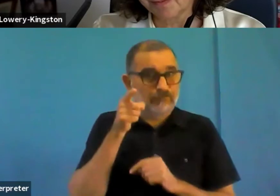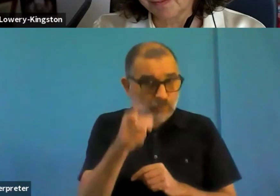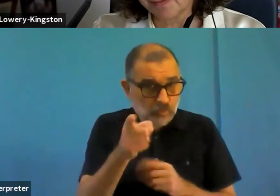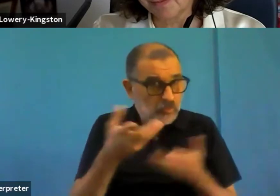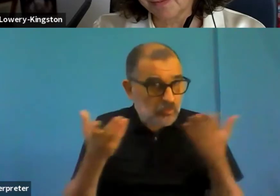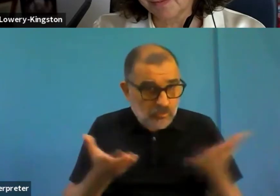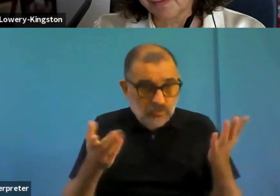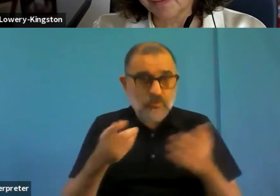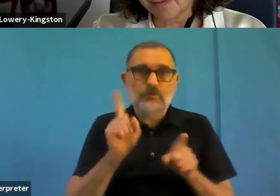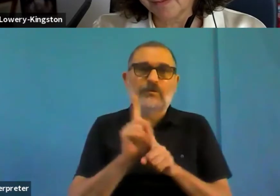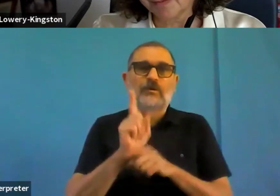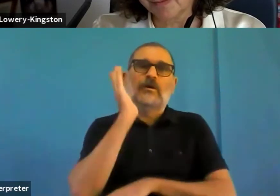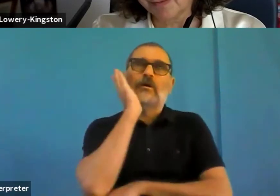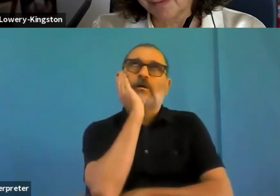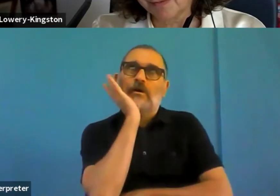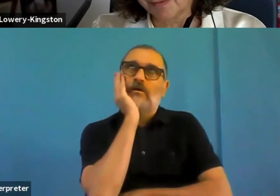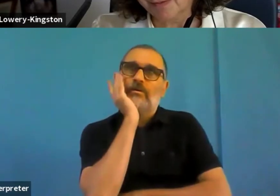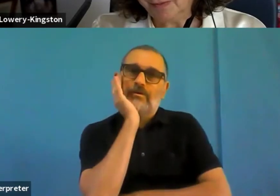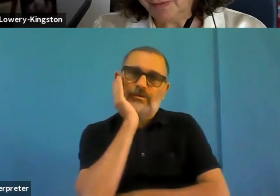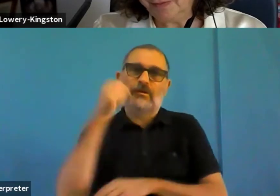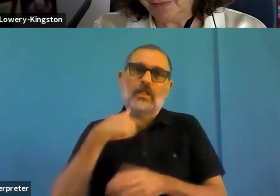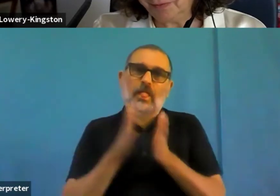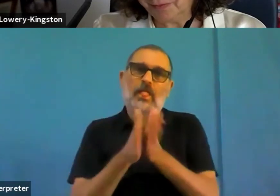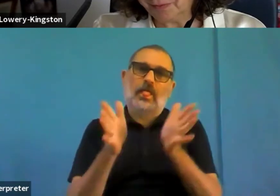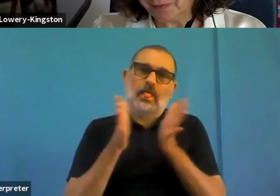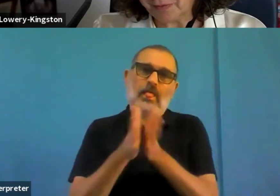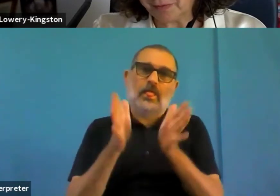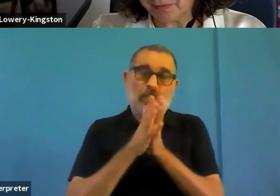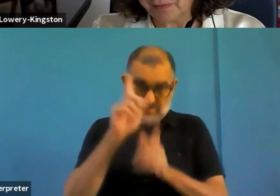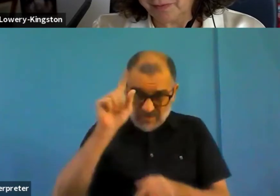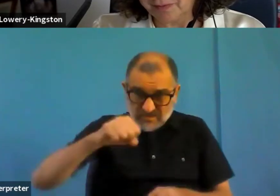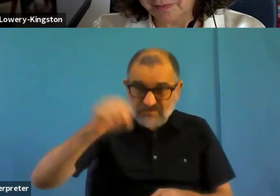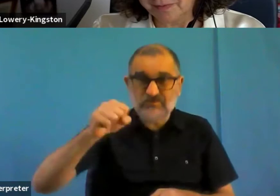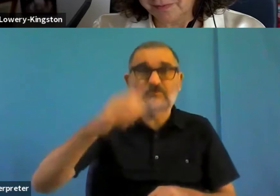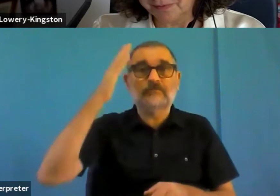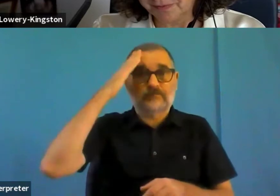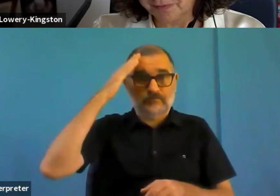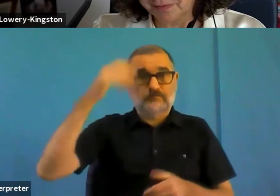the European Union, I would like to be very clear, we need to start to stop talking on